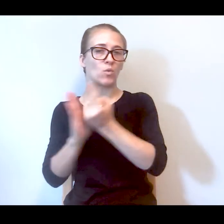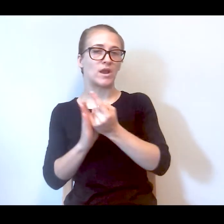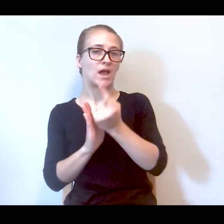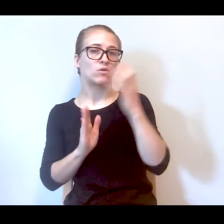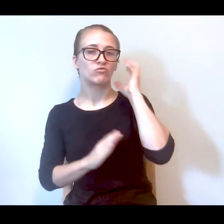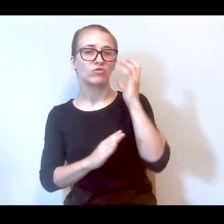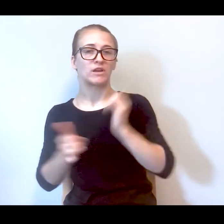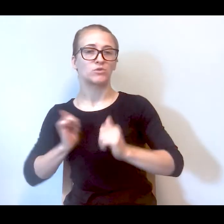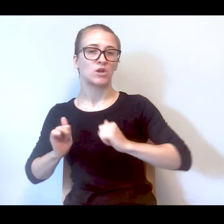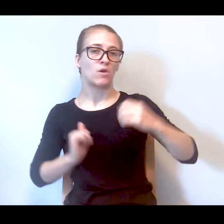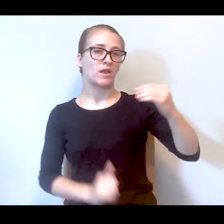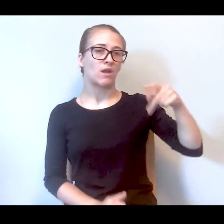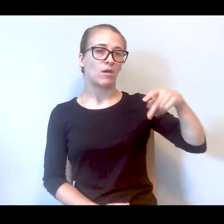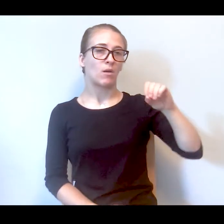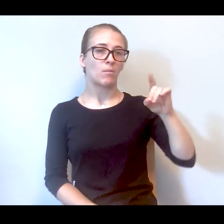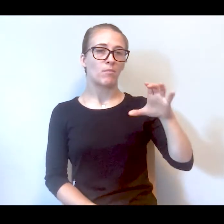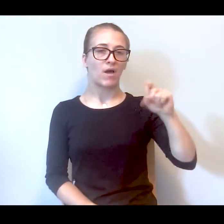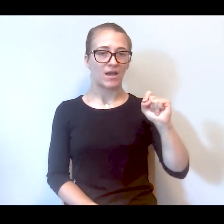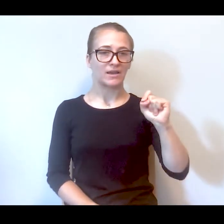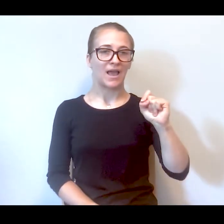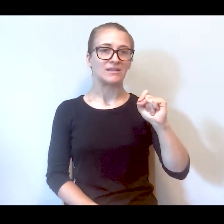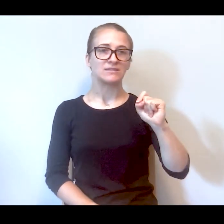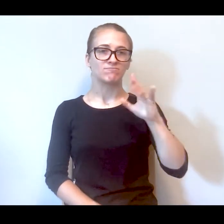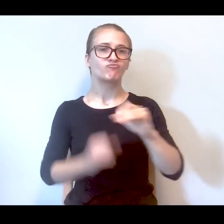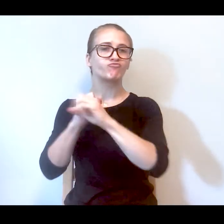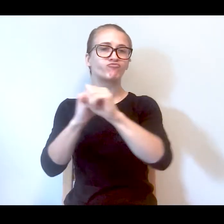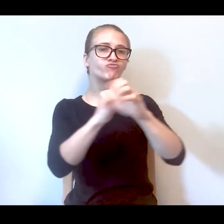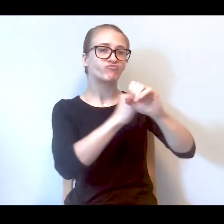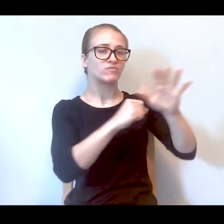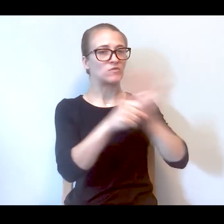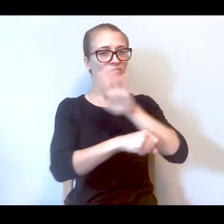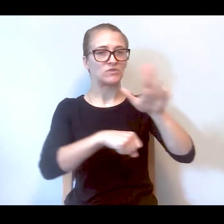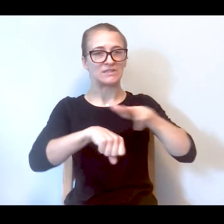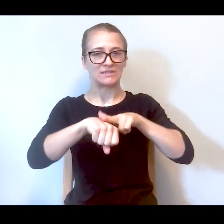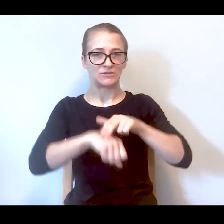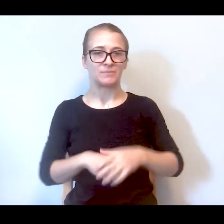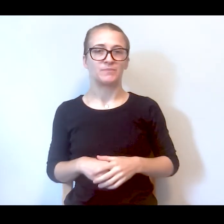one hour radio show and podcast nationwide. Prior